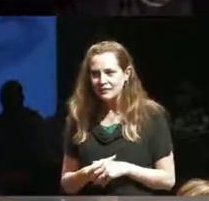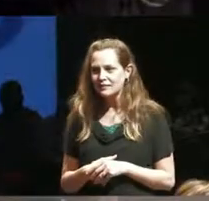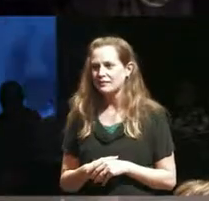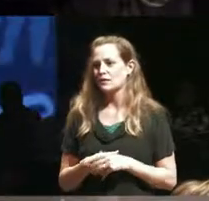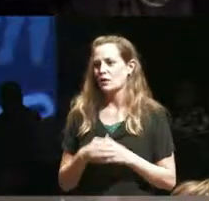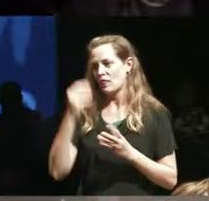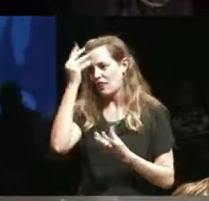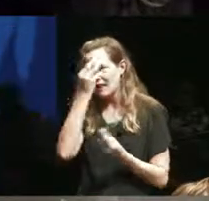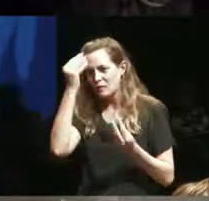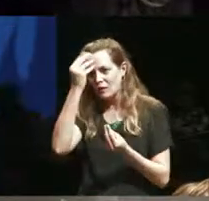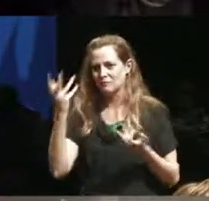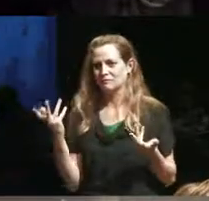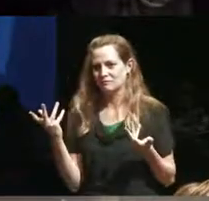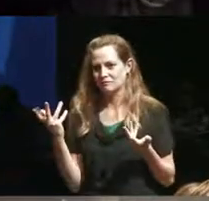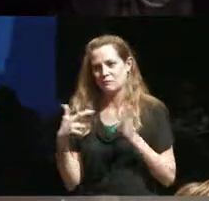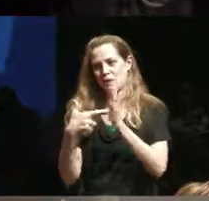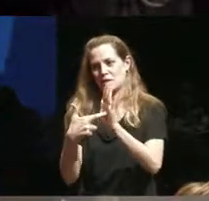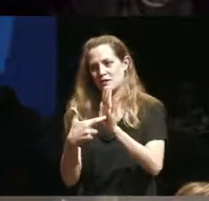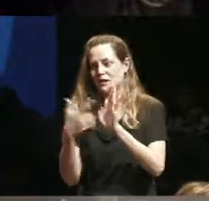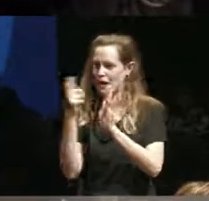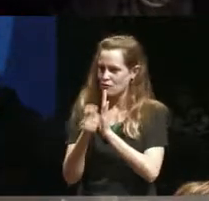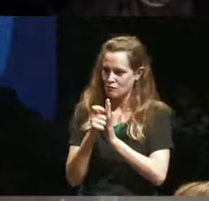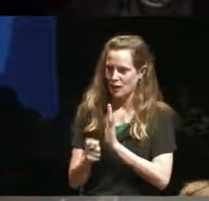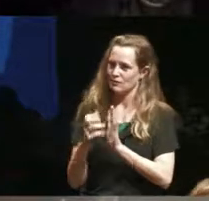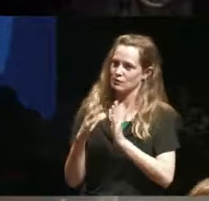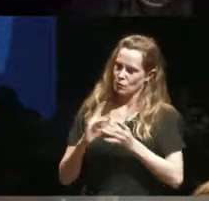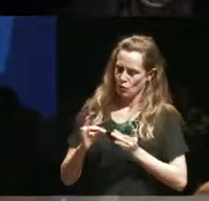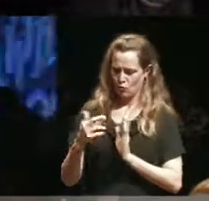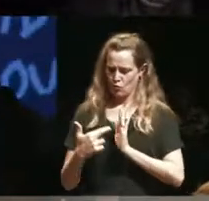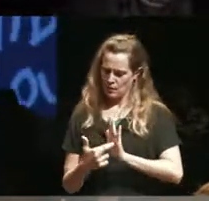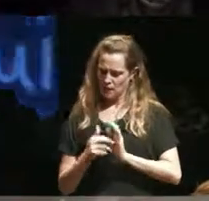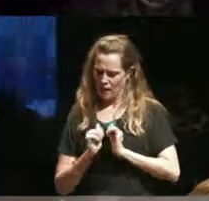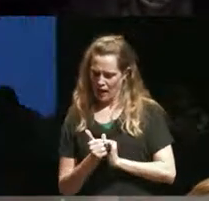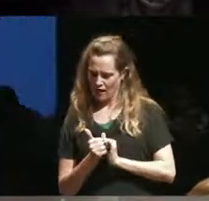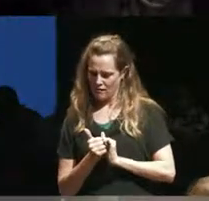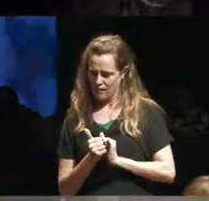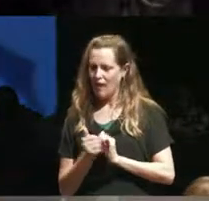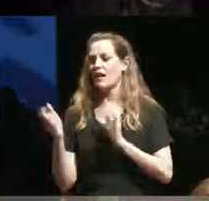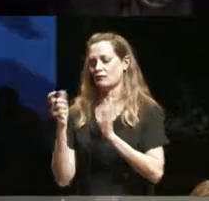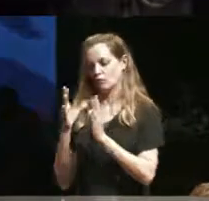representation and then write the story and that's my final part eliza passes